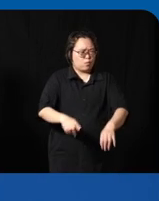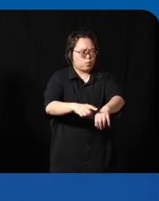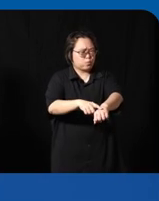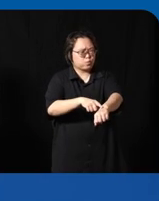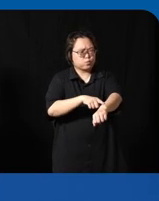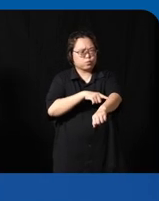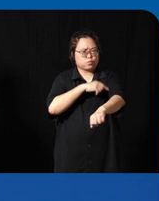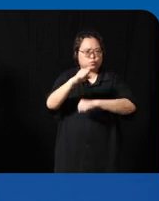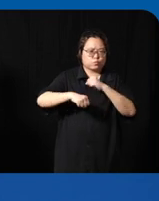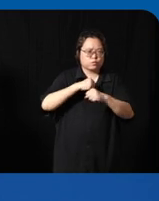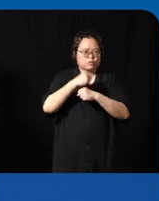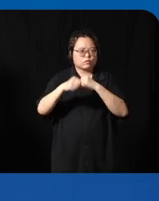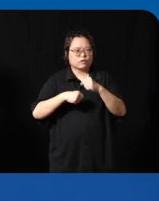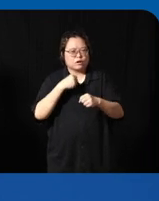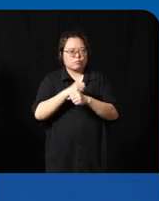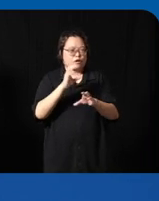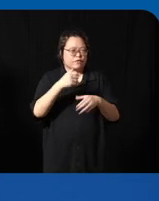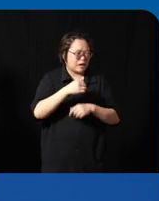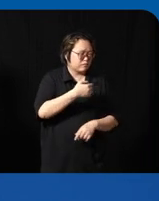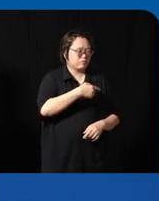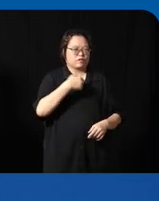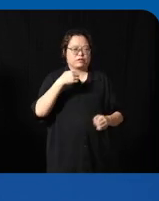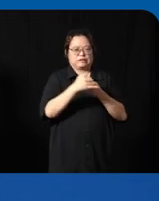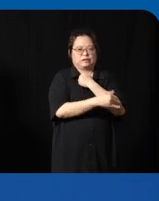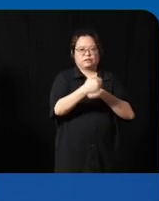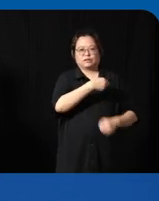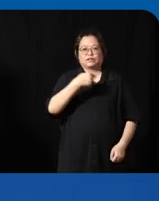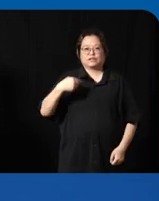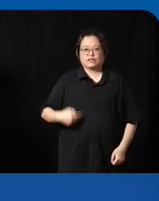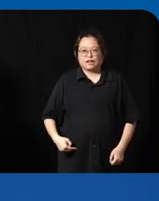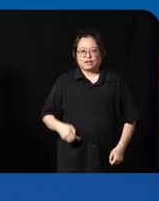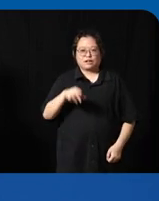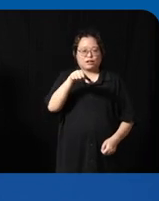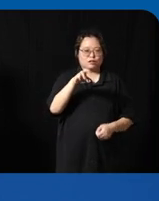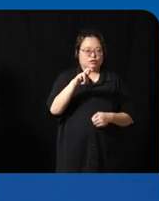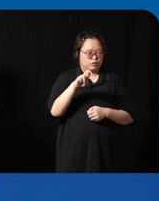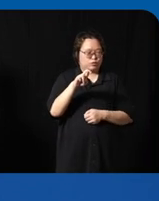we used to get these case studies from China where QR codes are being used by alipe uh and there was